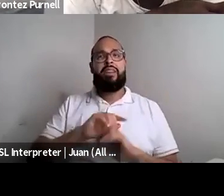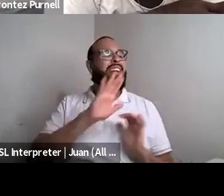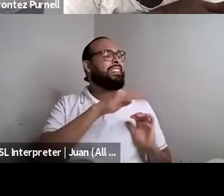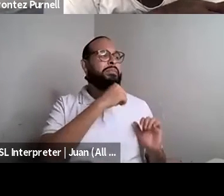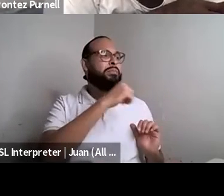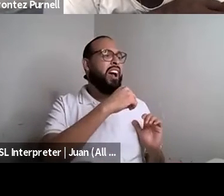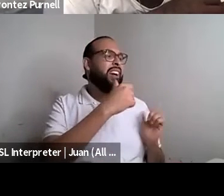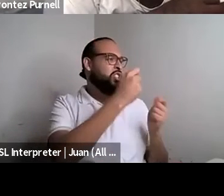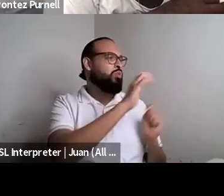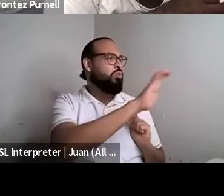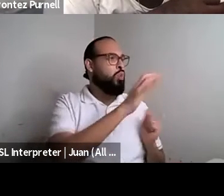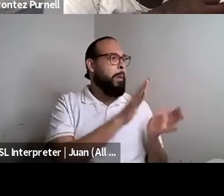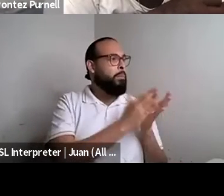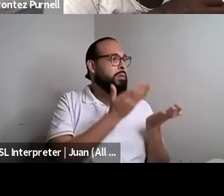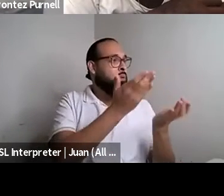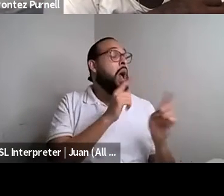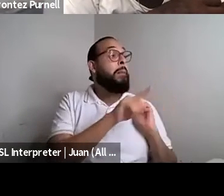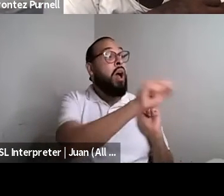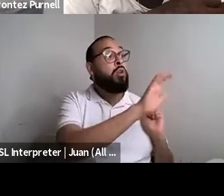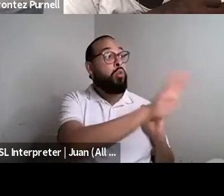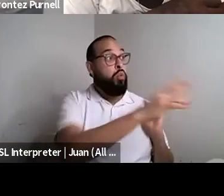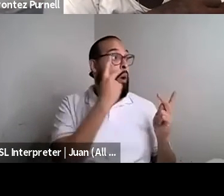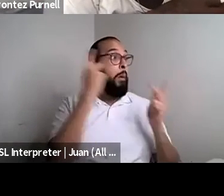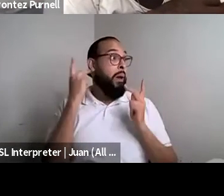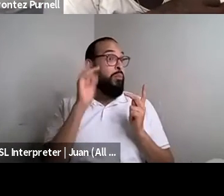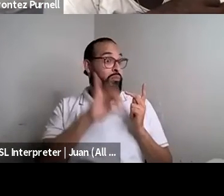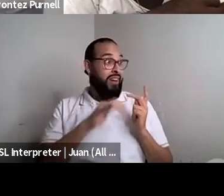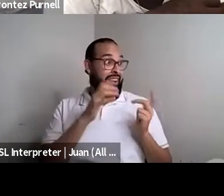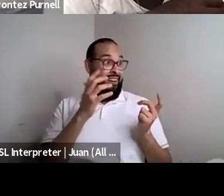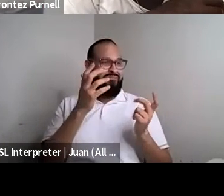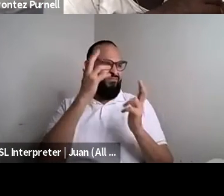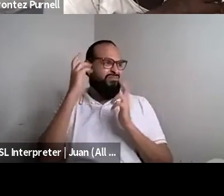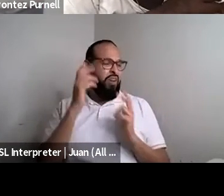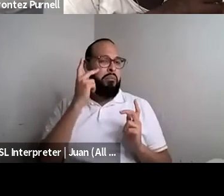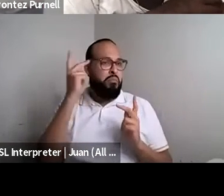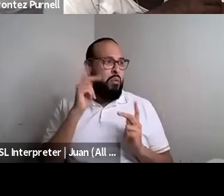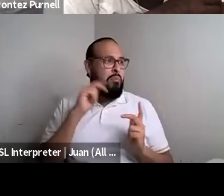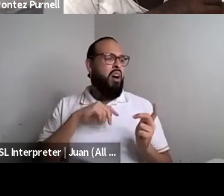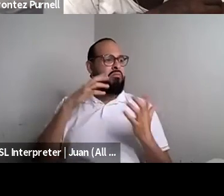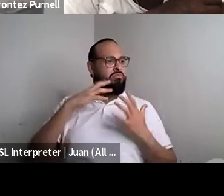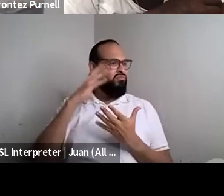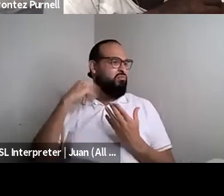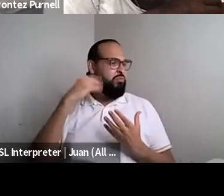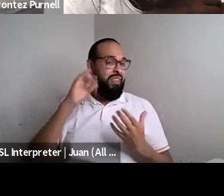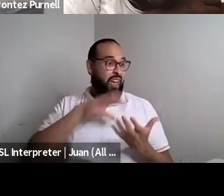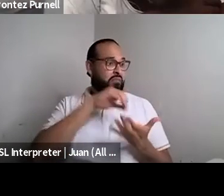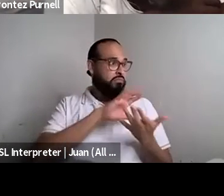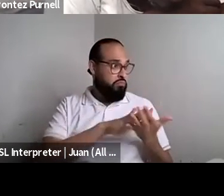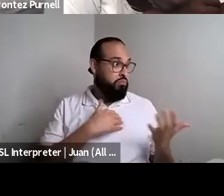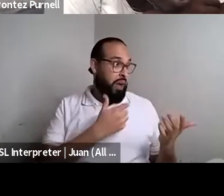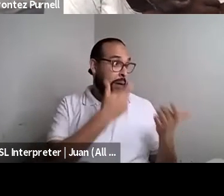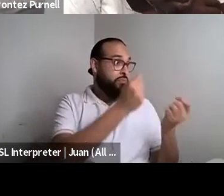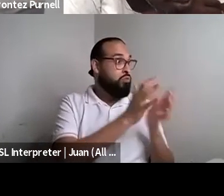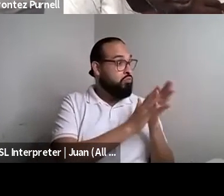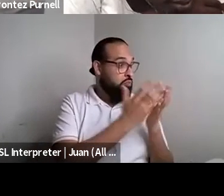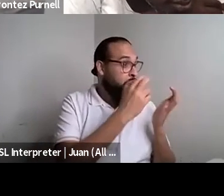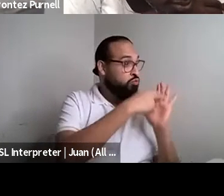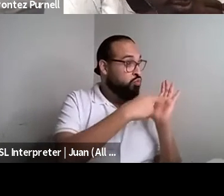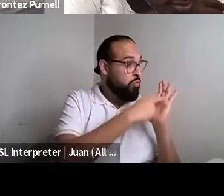Nahshon Anderson: But she said that she was interested in reading my memoir. And so I have for four or five drafts of my memoir. And so at this point, I didn't plan on going back and